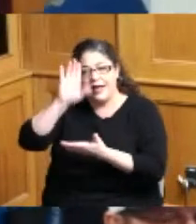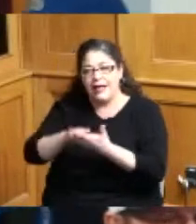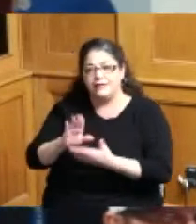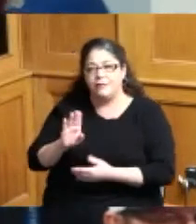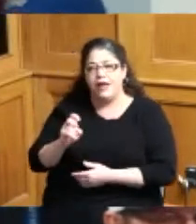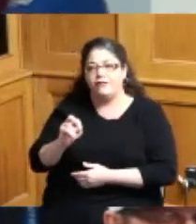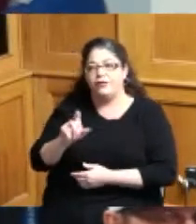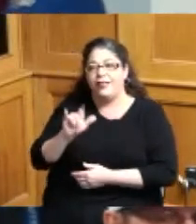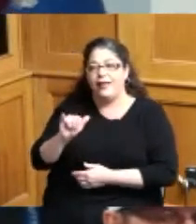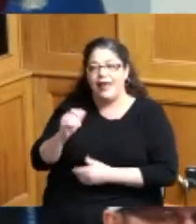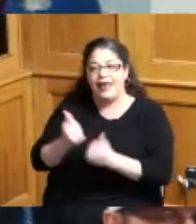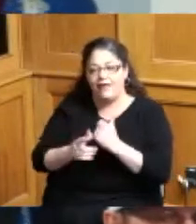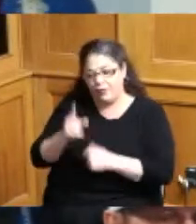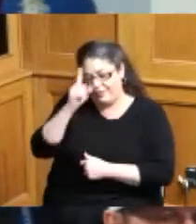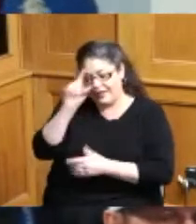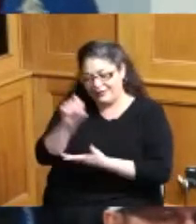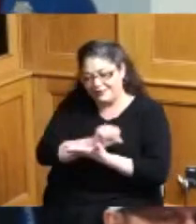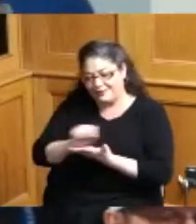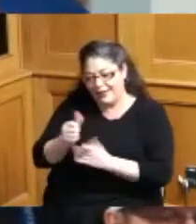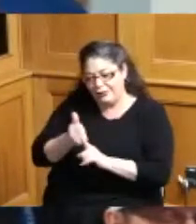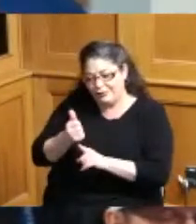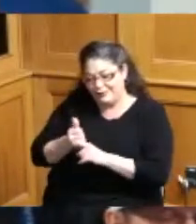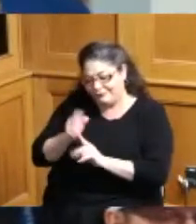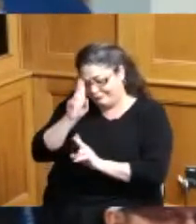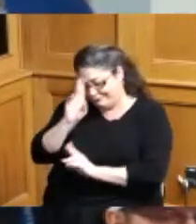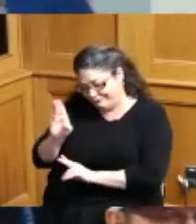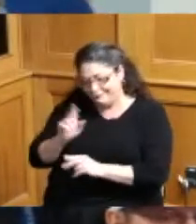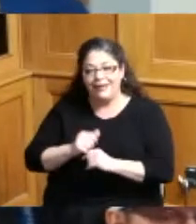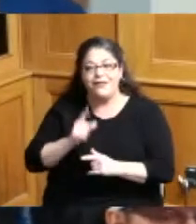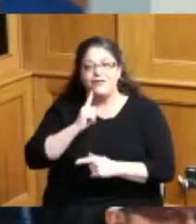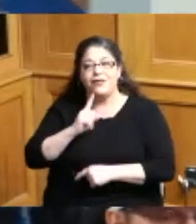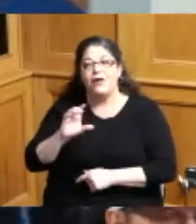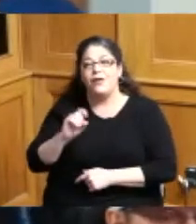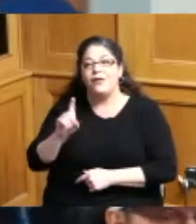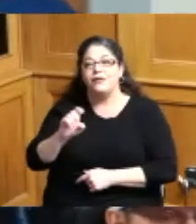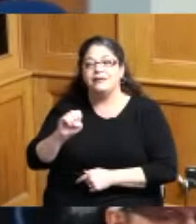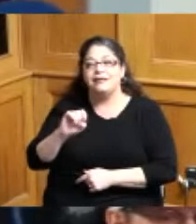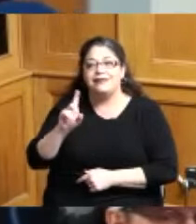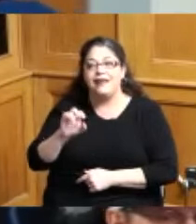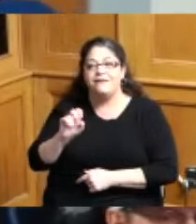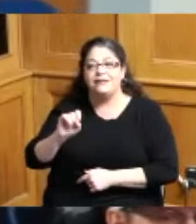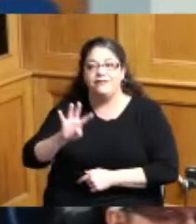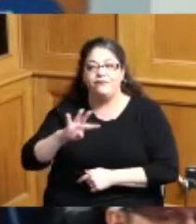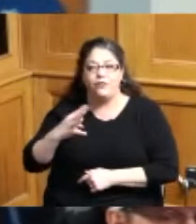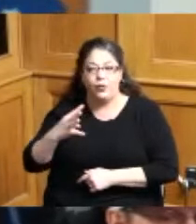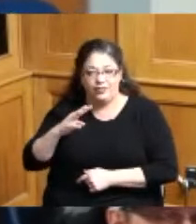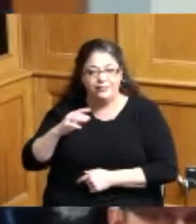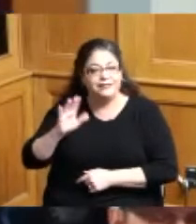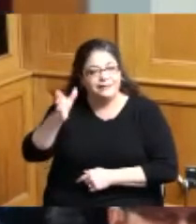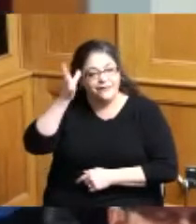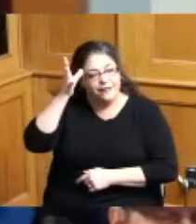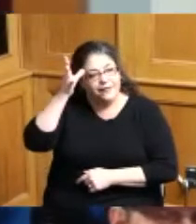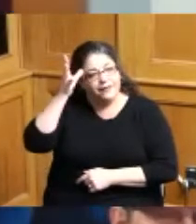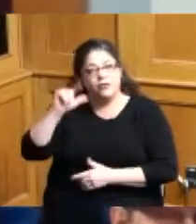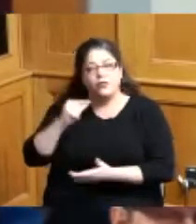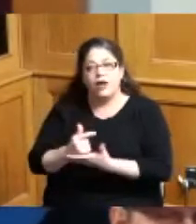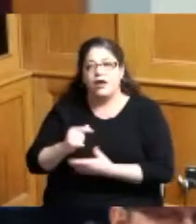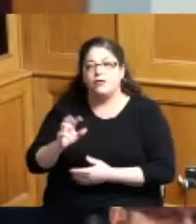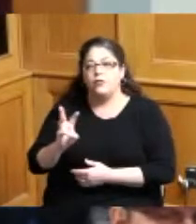in everyone's mind and father of Oz Davis iv he graduated from walnut hills high school in 1983